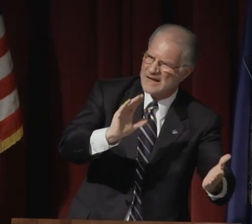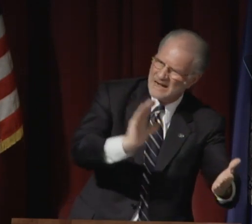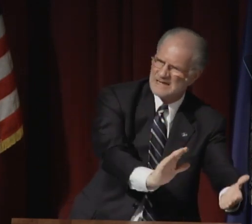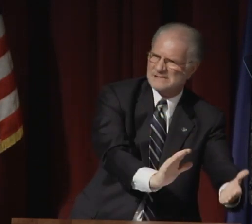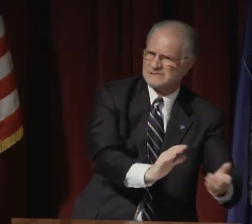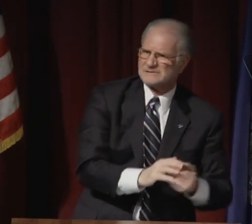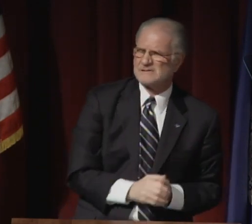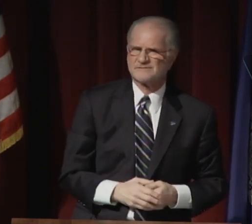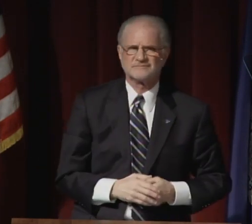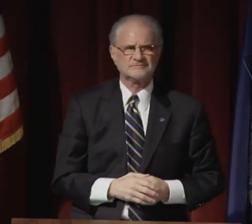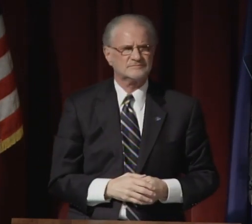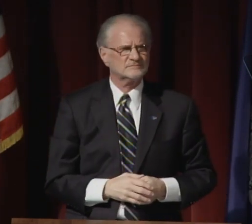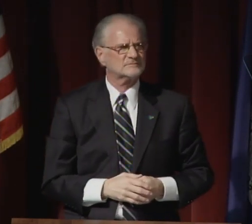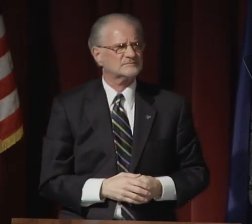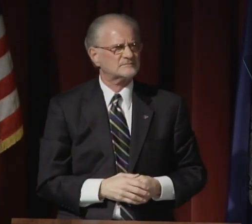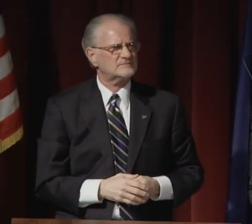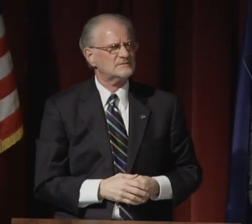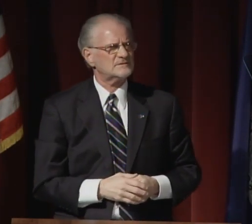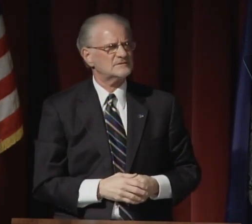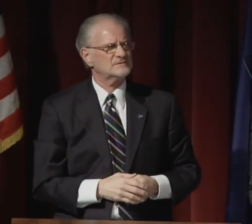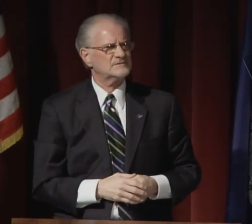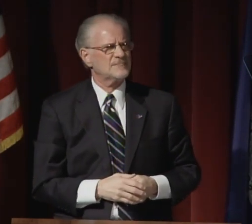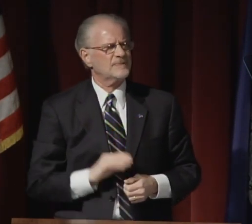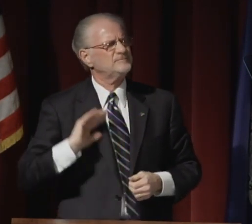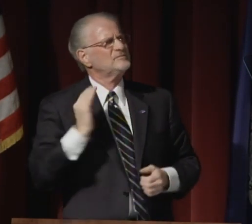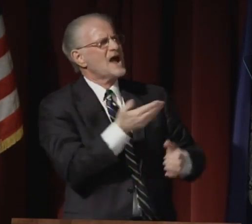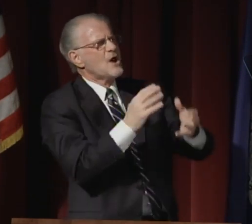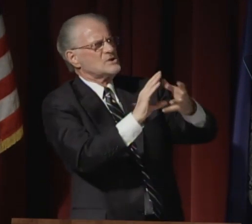for less and less, and still less.